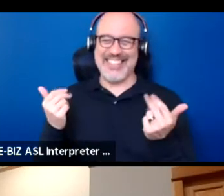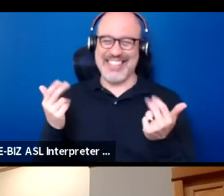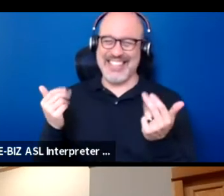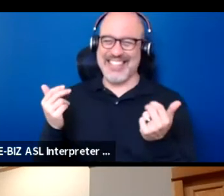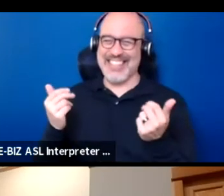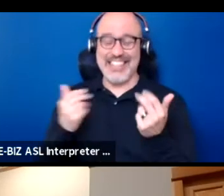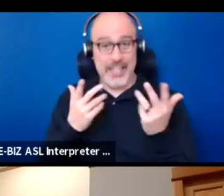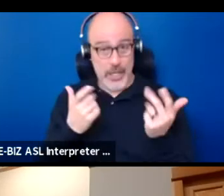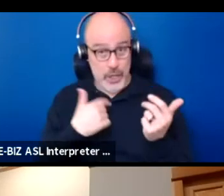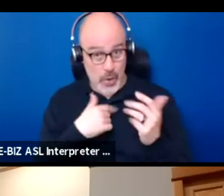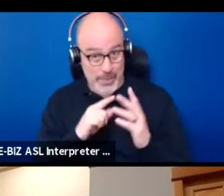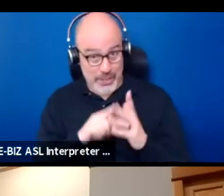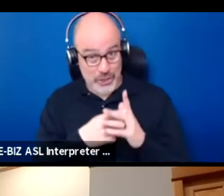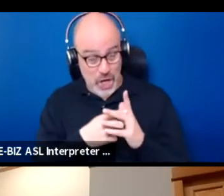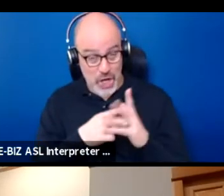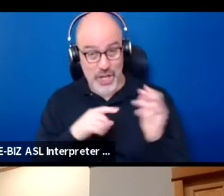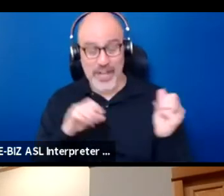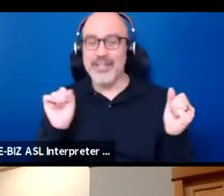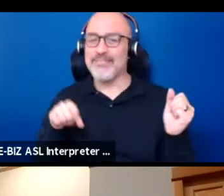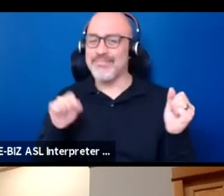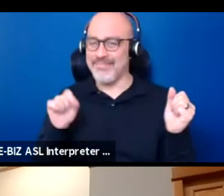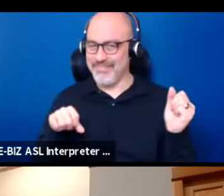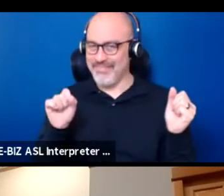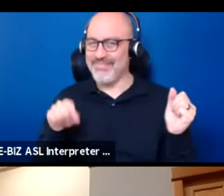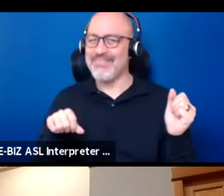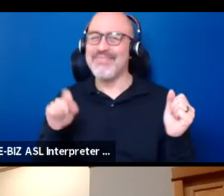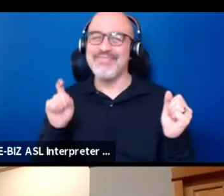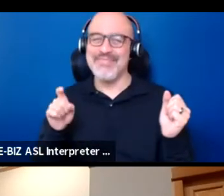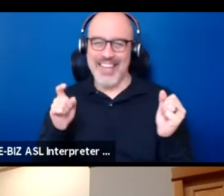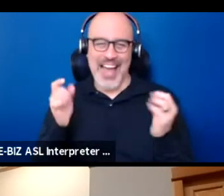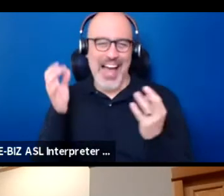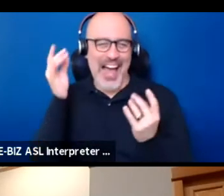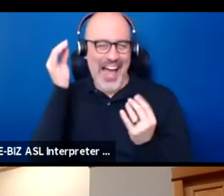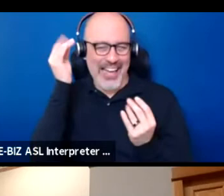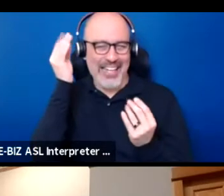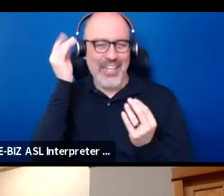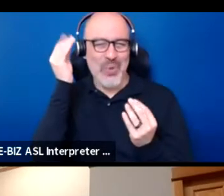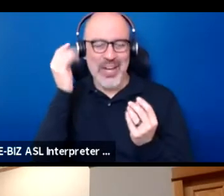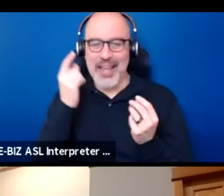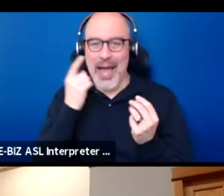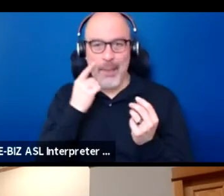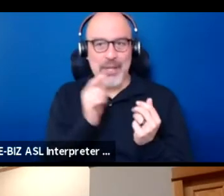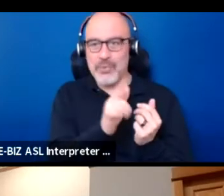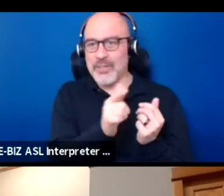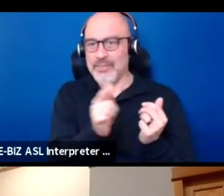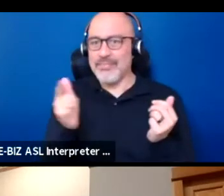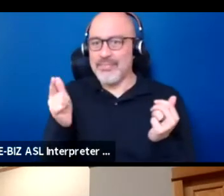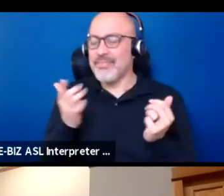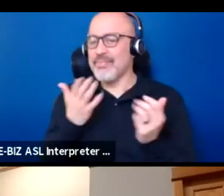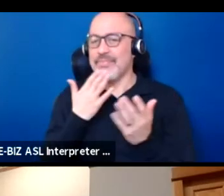Do you want me to start? Yeah. I need to collect my thoughts 'cause we were having a good conversation before.